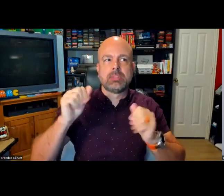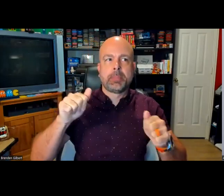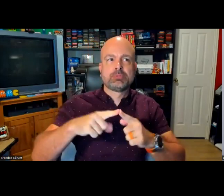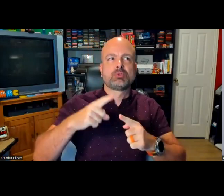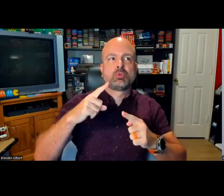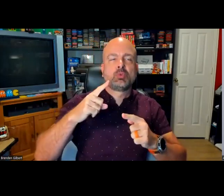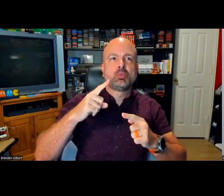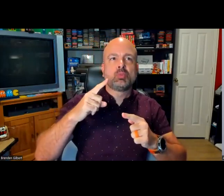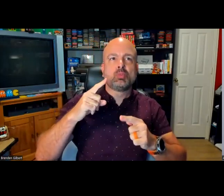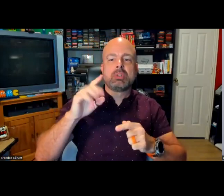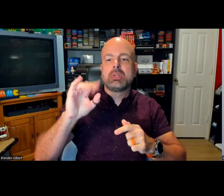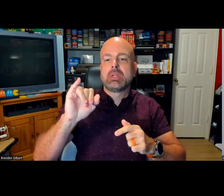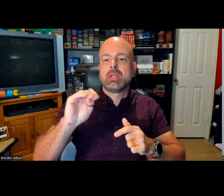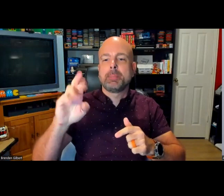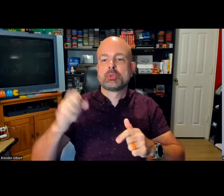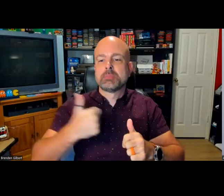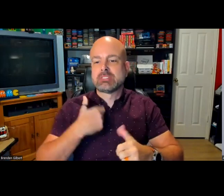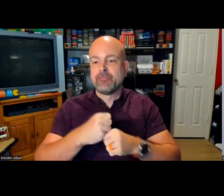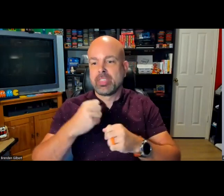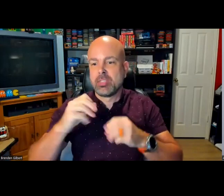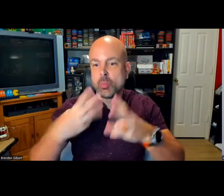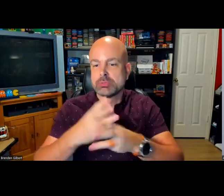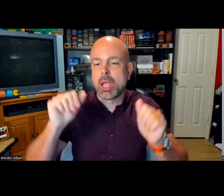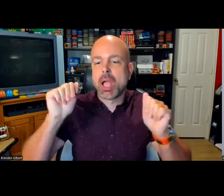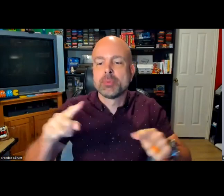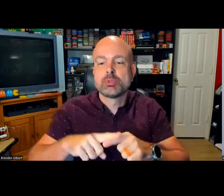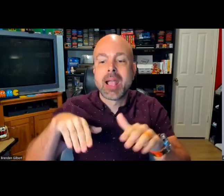passionate about how that can meld with my Deaf world, and how